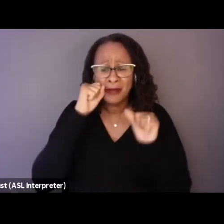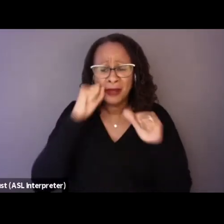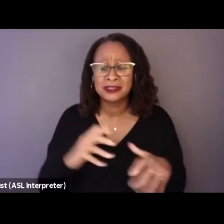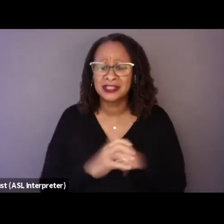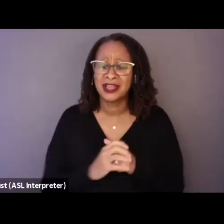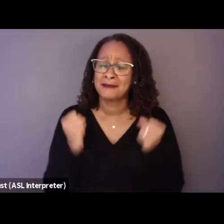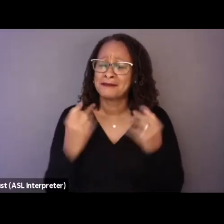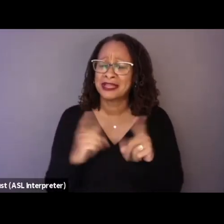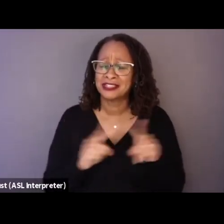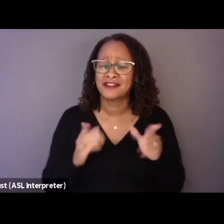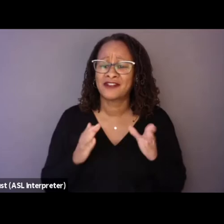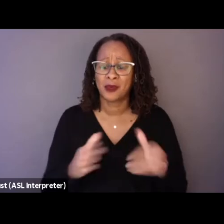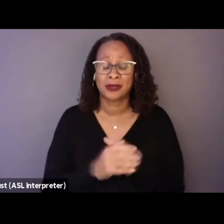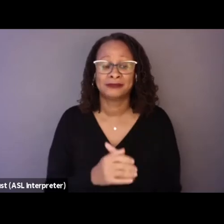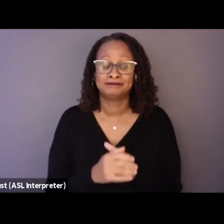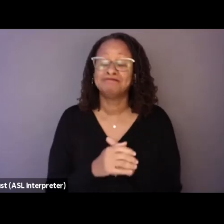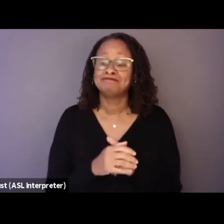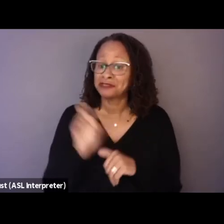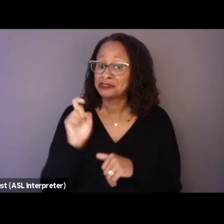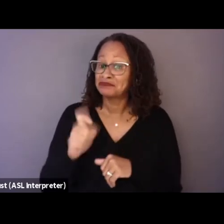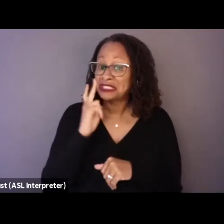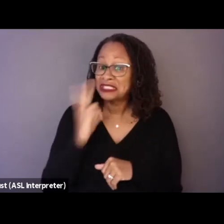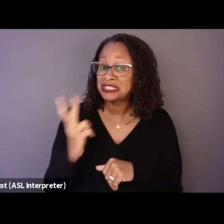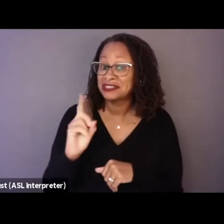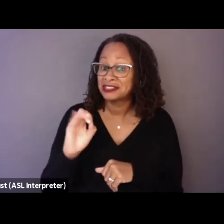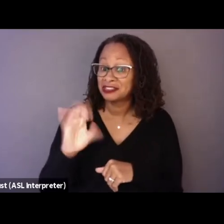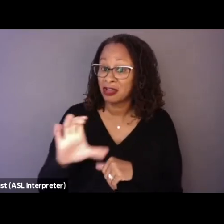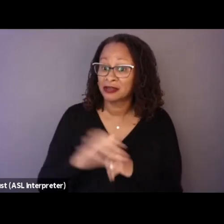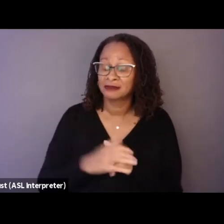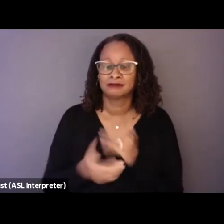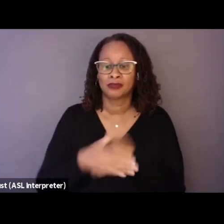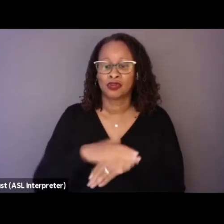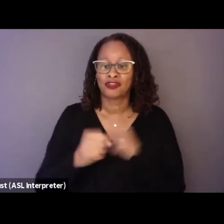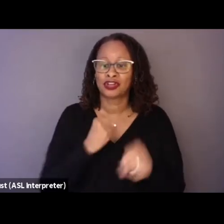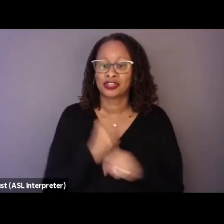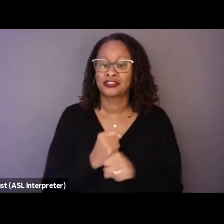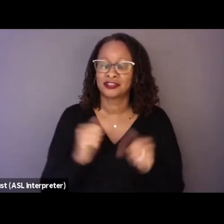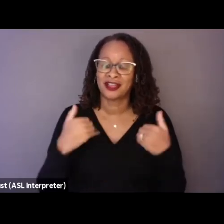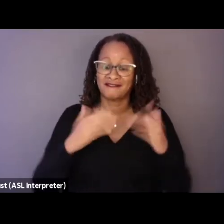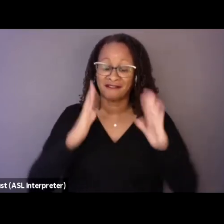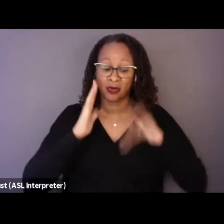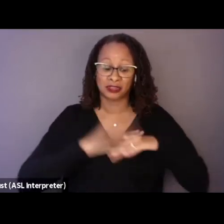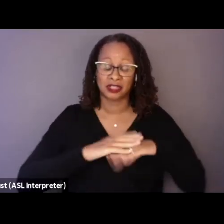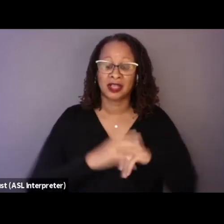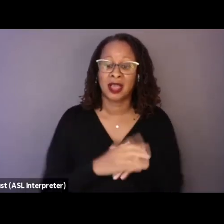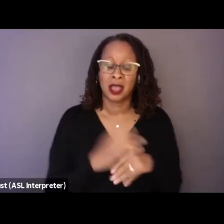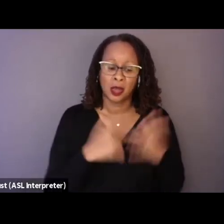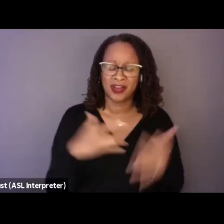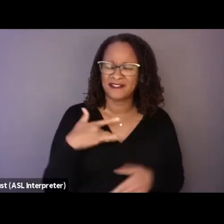We've certainly seen documentaries over the years that have dealt with what it's like to be a police officer,